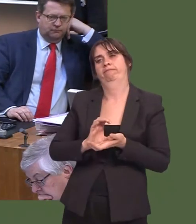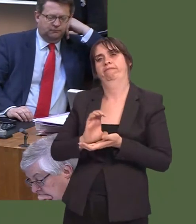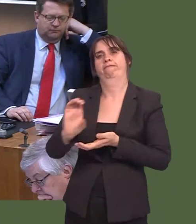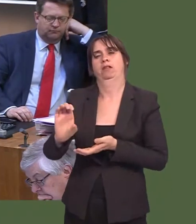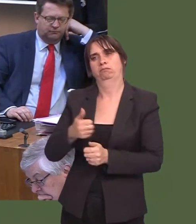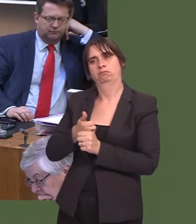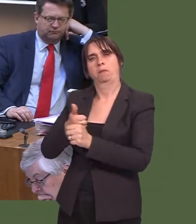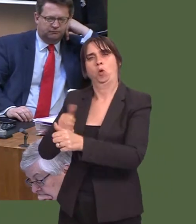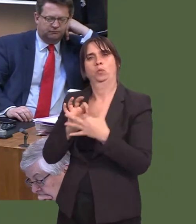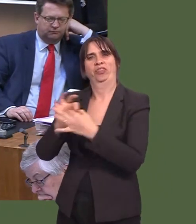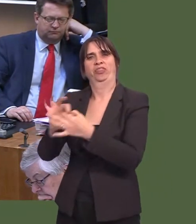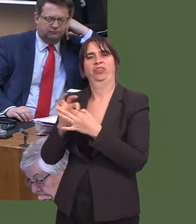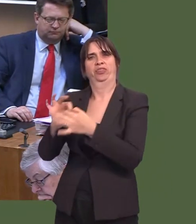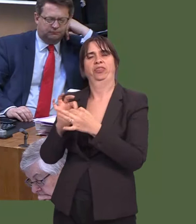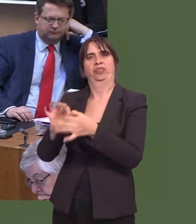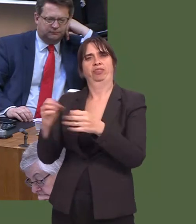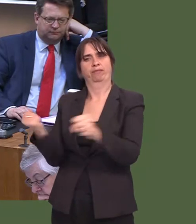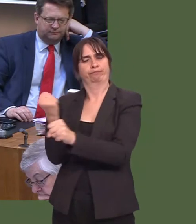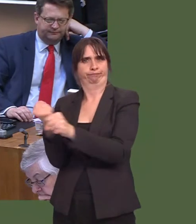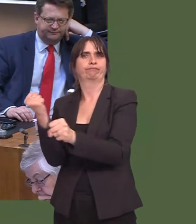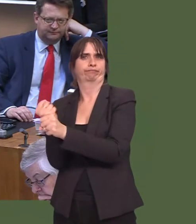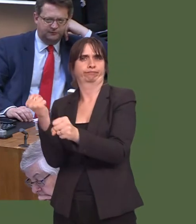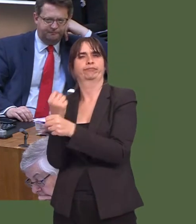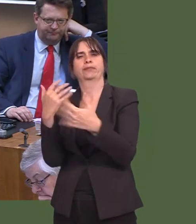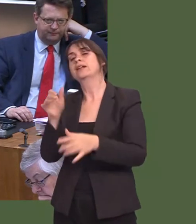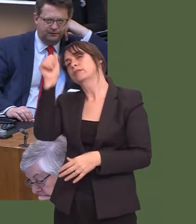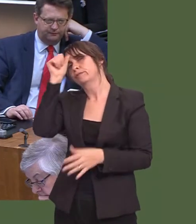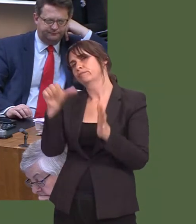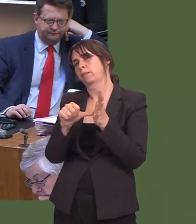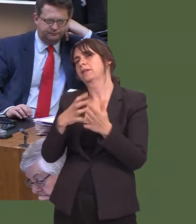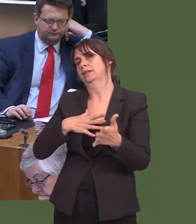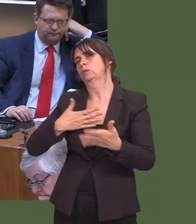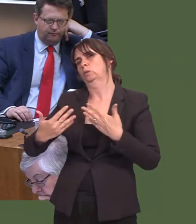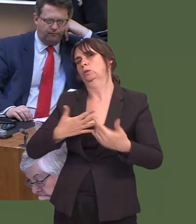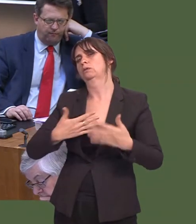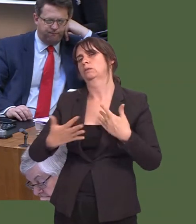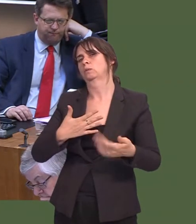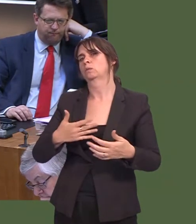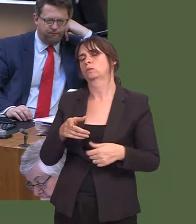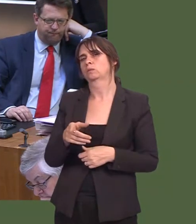But, clearly, there is an issue here that will need to be resolved in terms of: is the